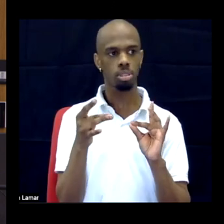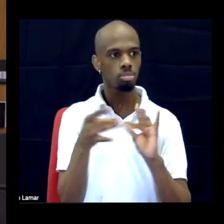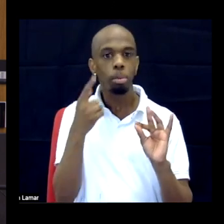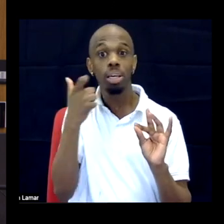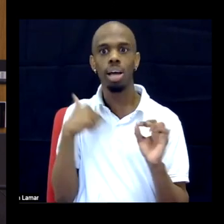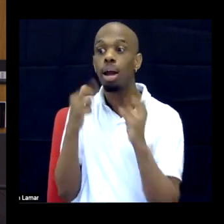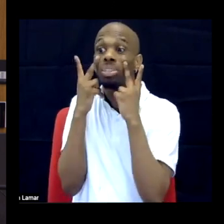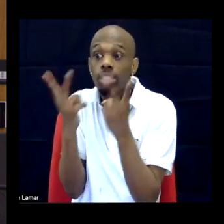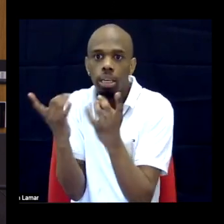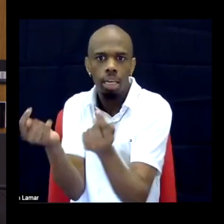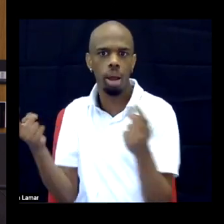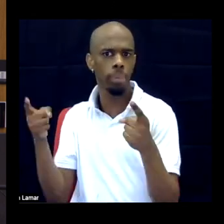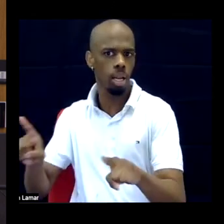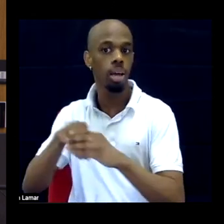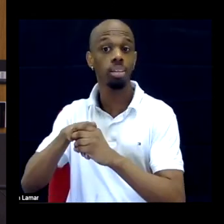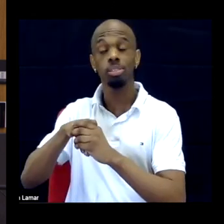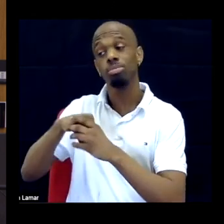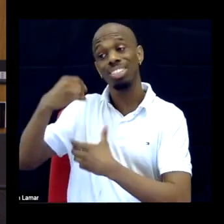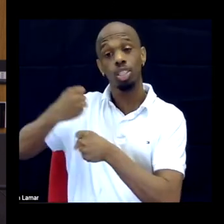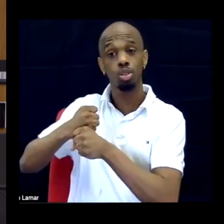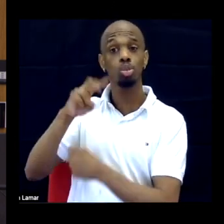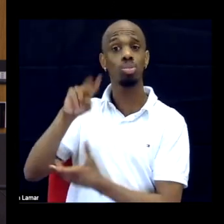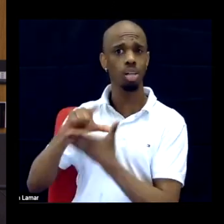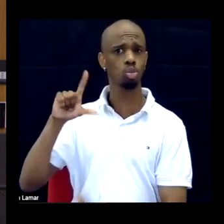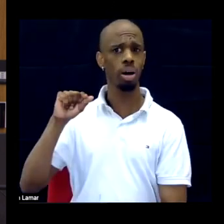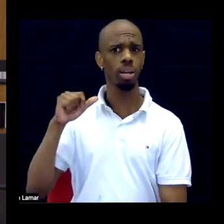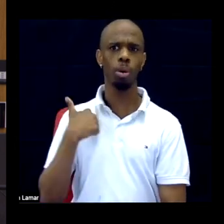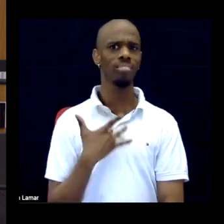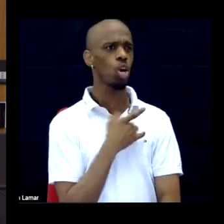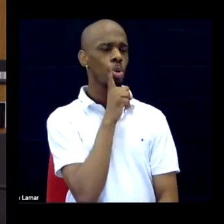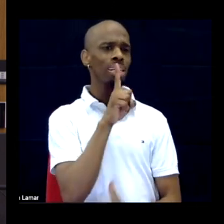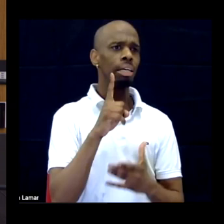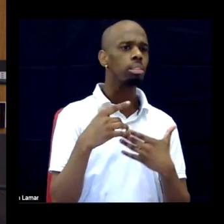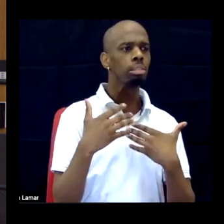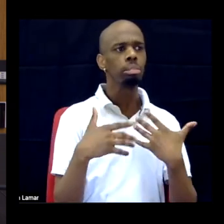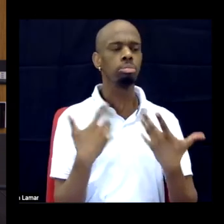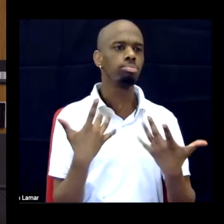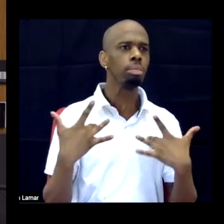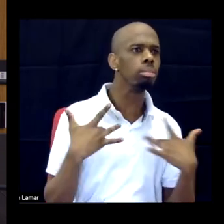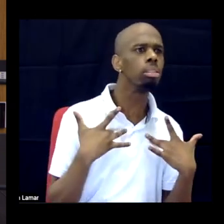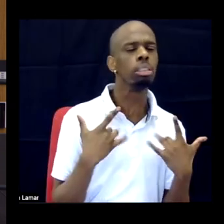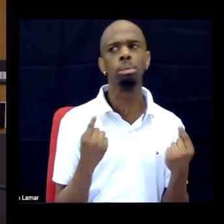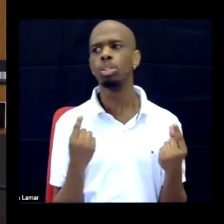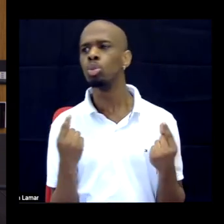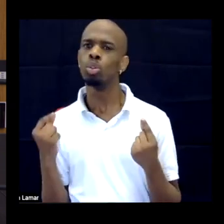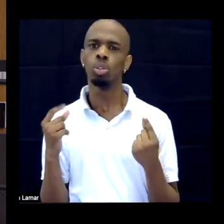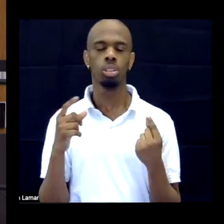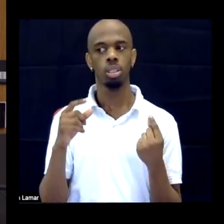you know, I think for many of us, 2020 was a moment of, like, urgency. But it felt really urgent for me to put that in the book.